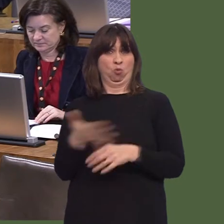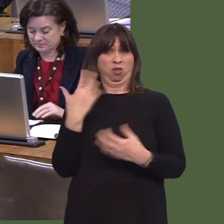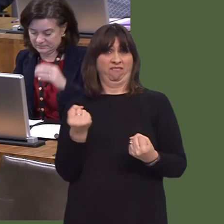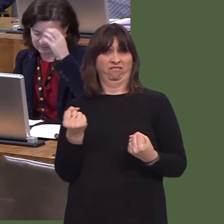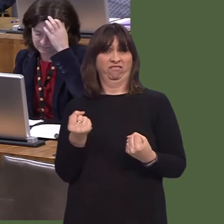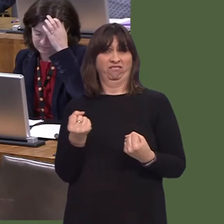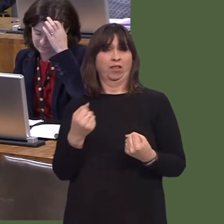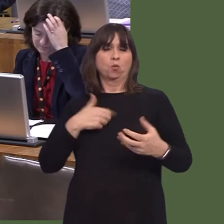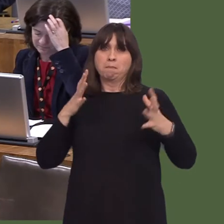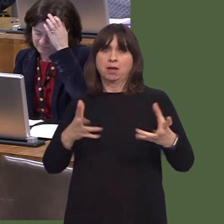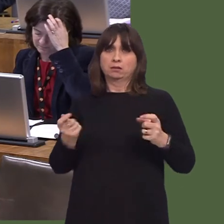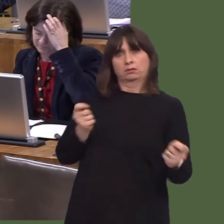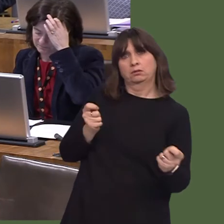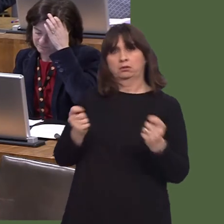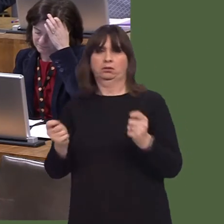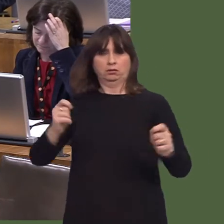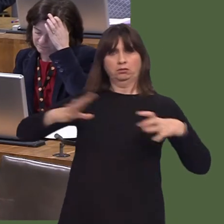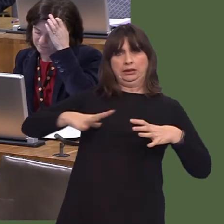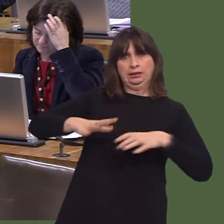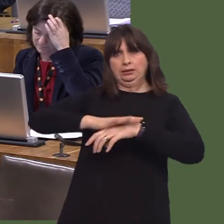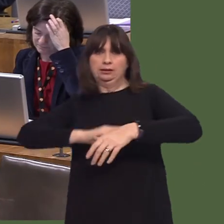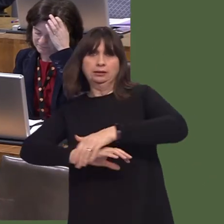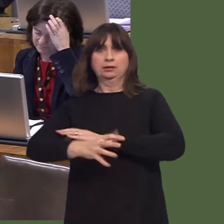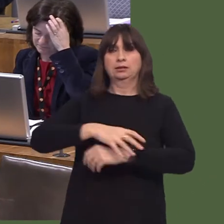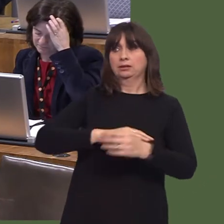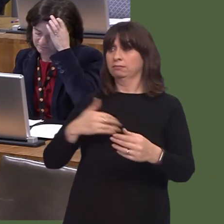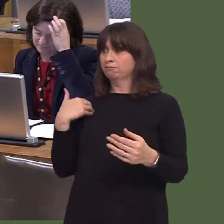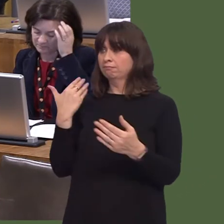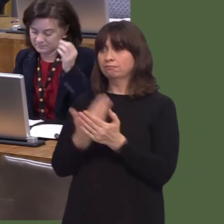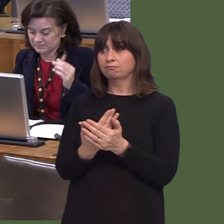which will consequently improve the financial security for the Welsh people, it is critically